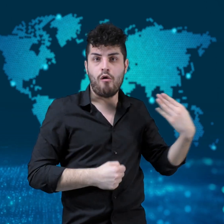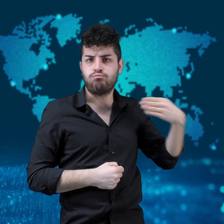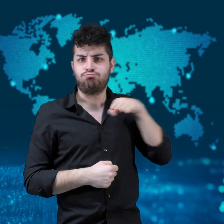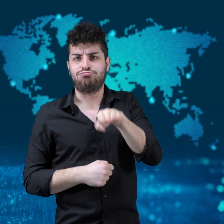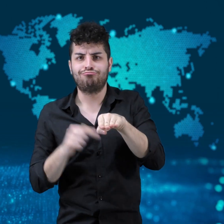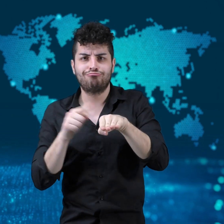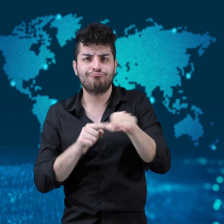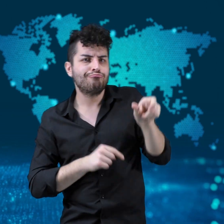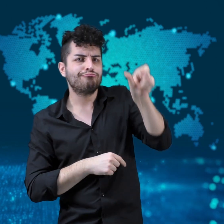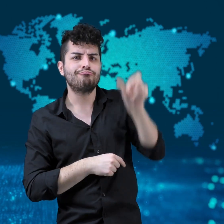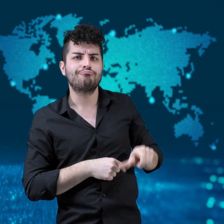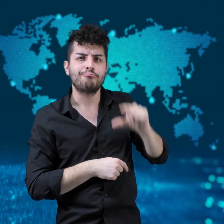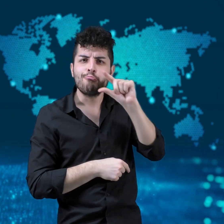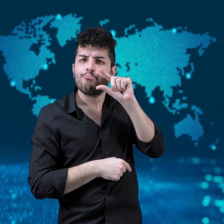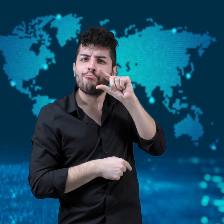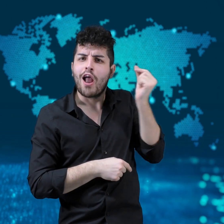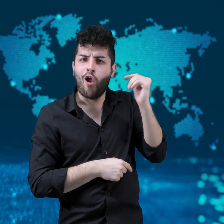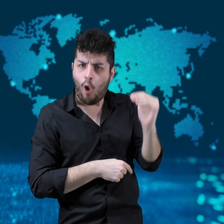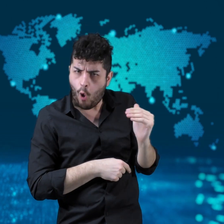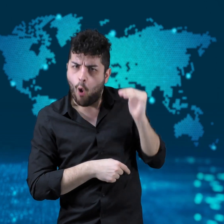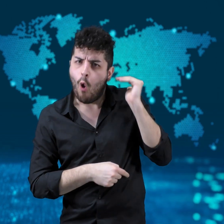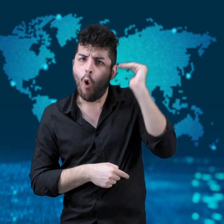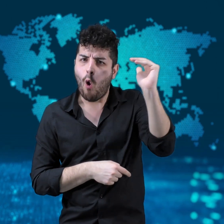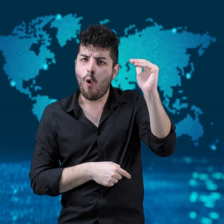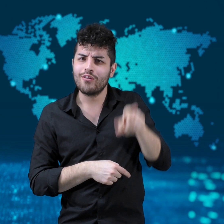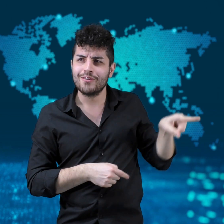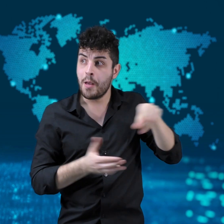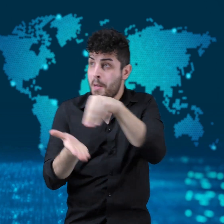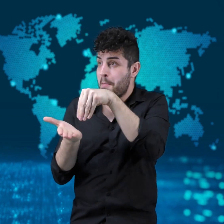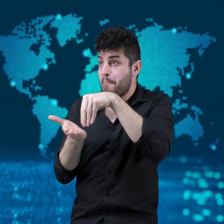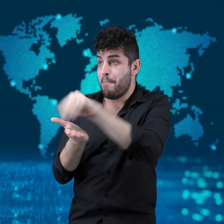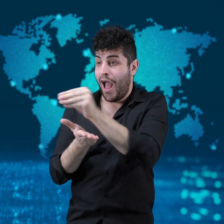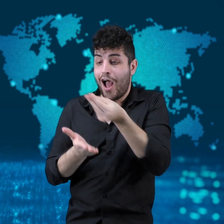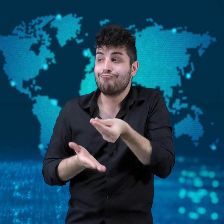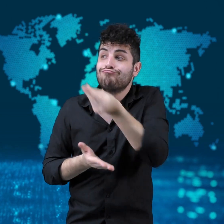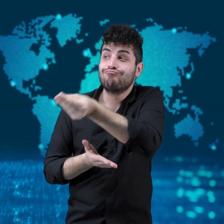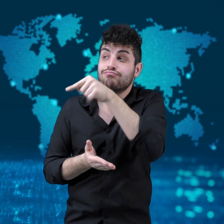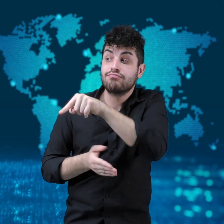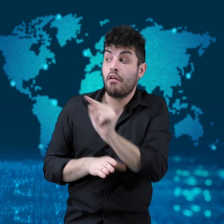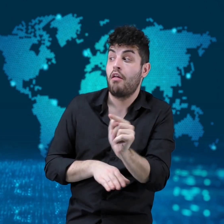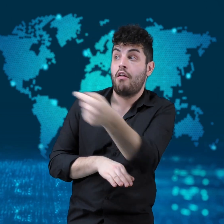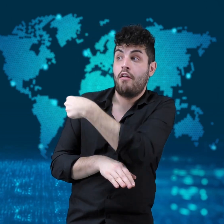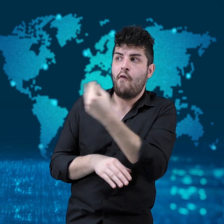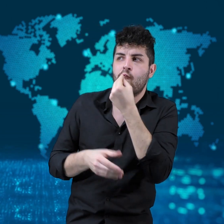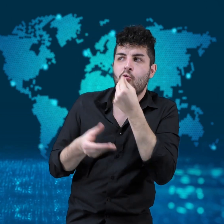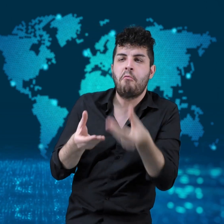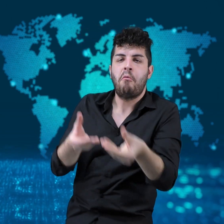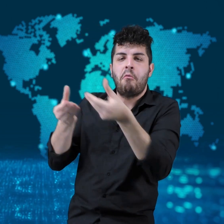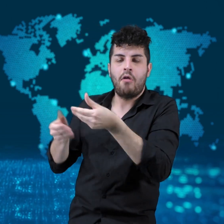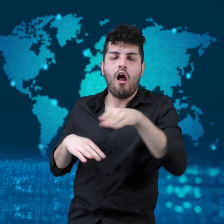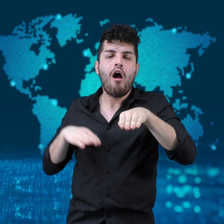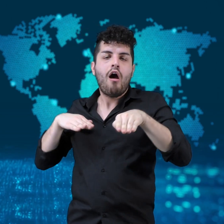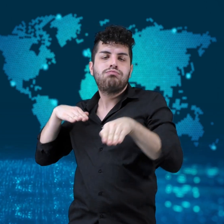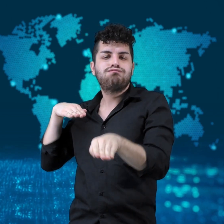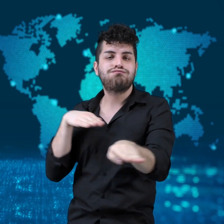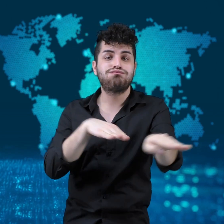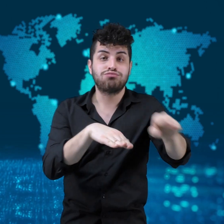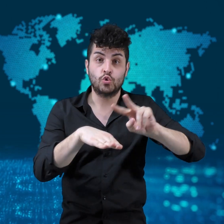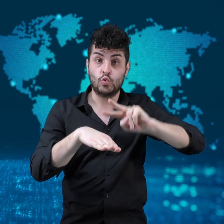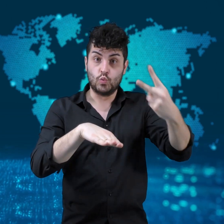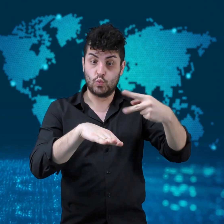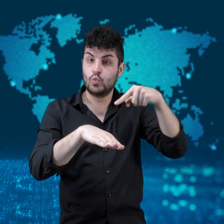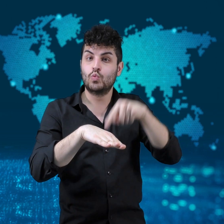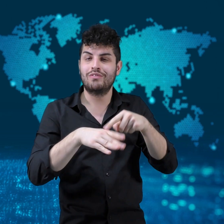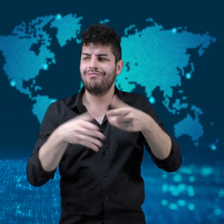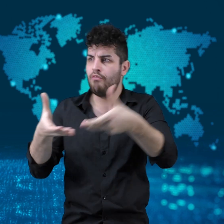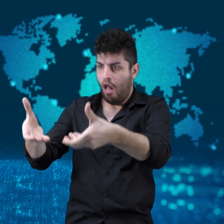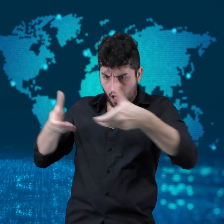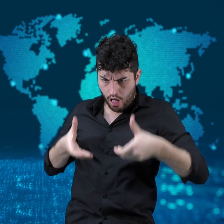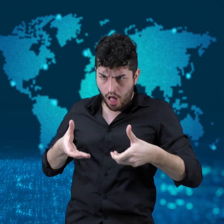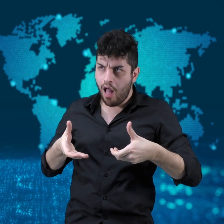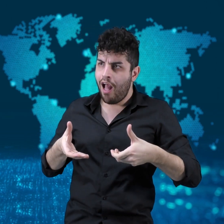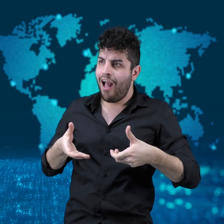paid for the food of the customer behind him in the drive-through line.